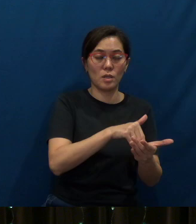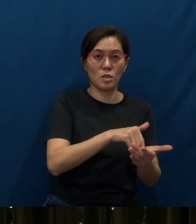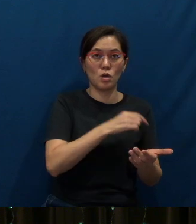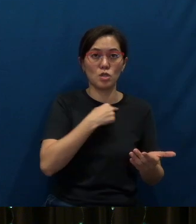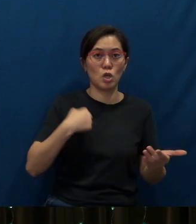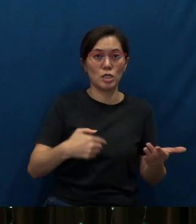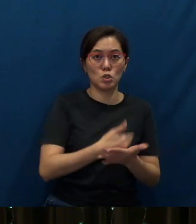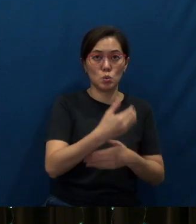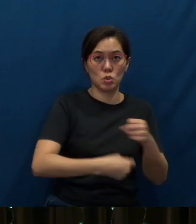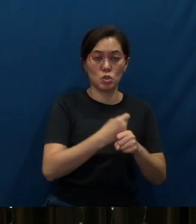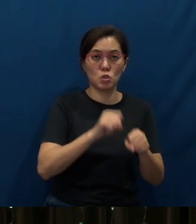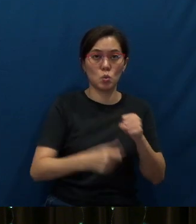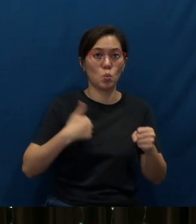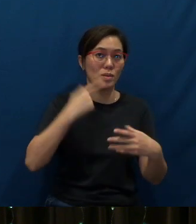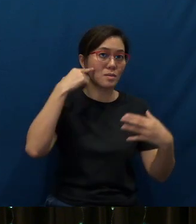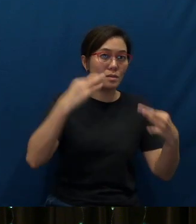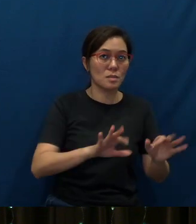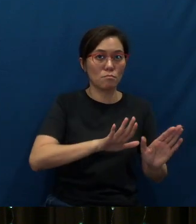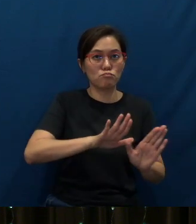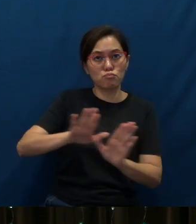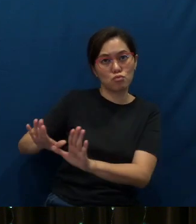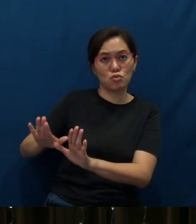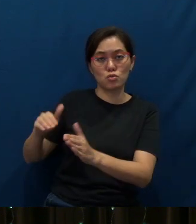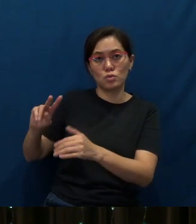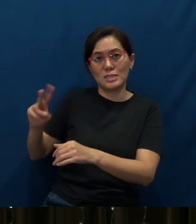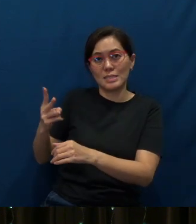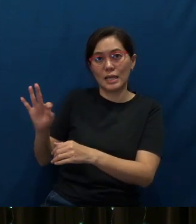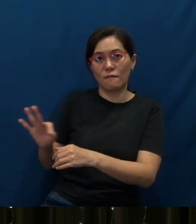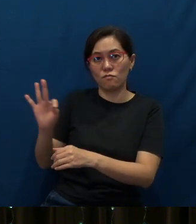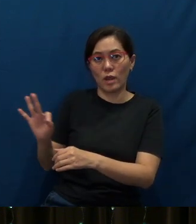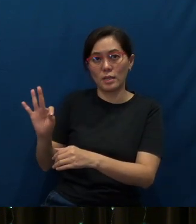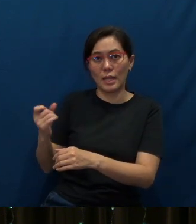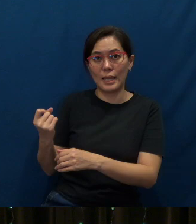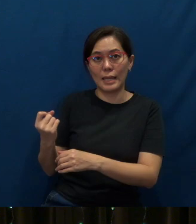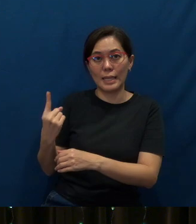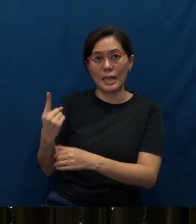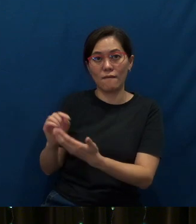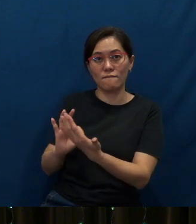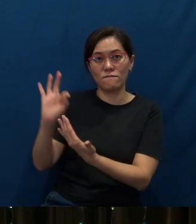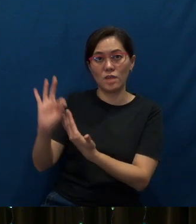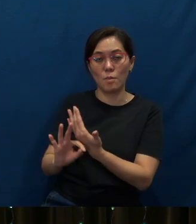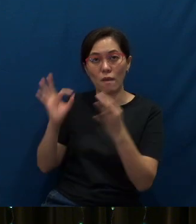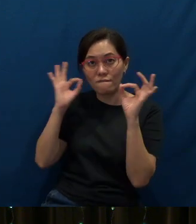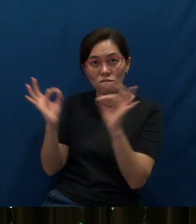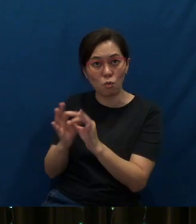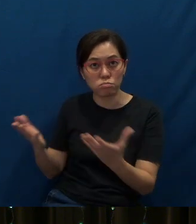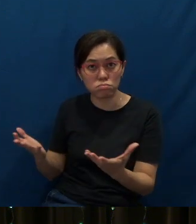So we decided to push it back to the second Friday, which is the 11th of February. And the focus of prayer for February